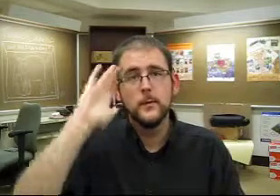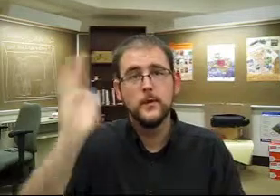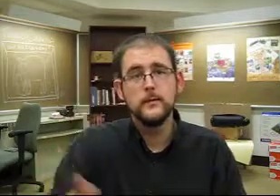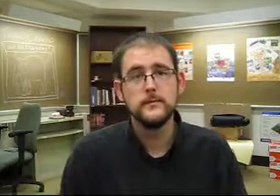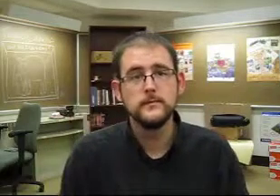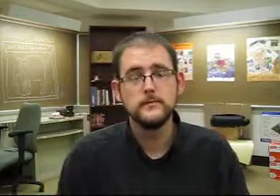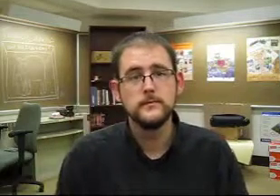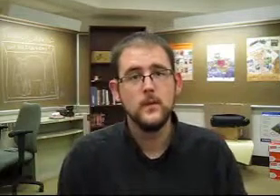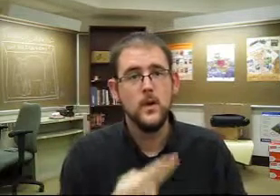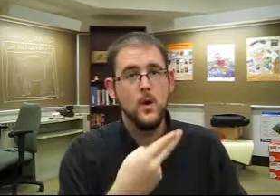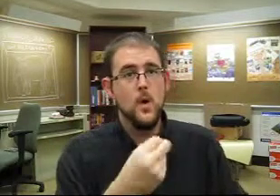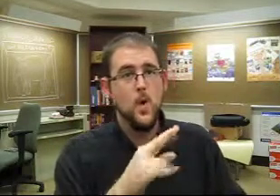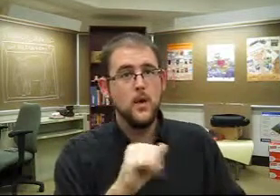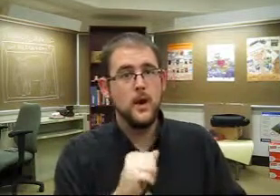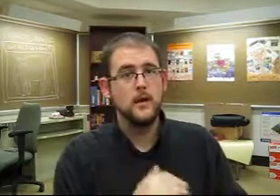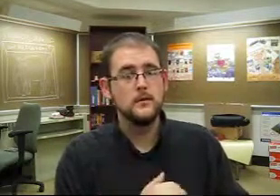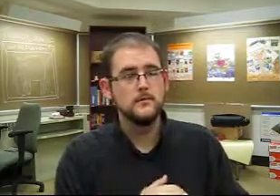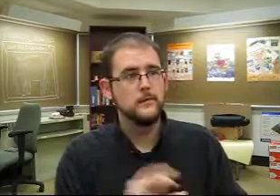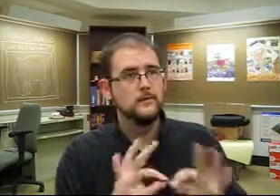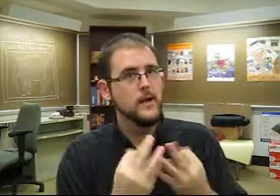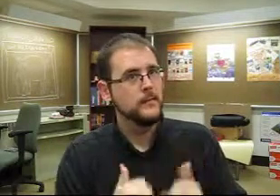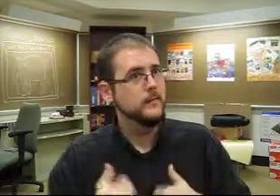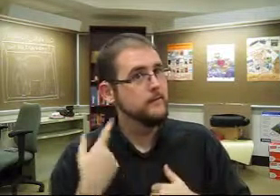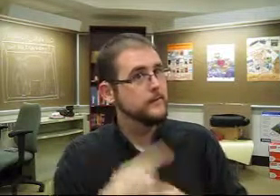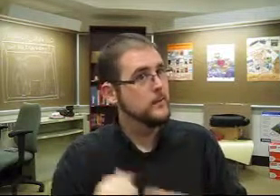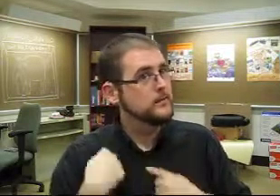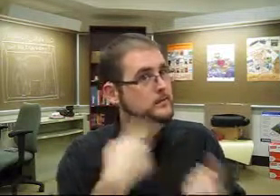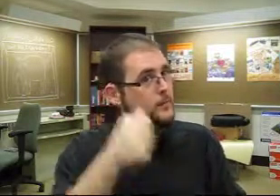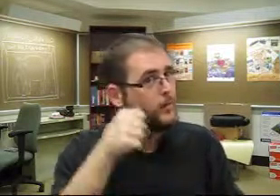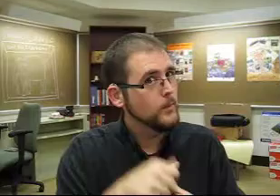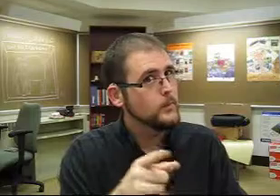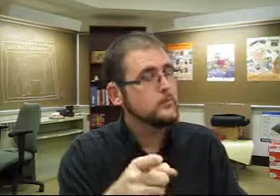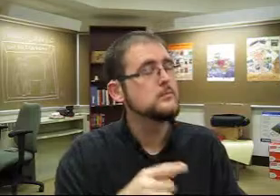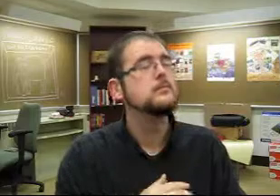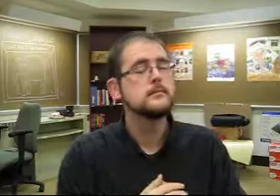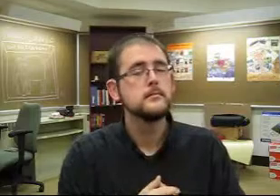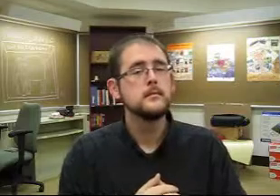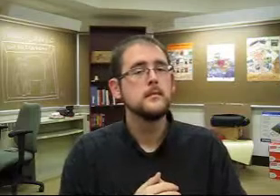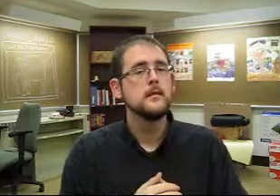that's lasted for centuries. Horia -- her family's been there for six hundred years, remember,